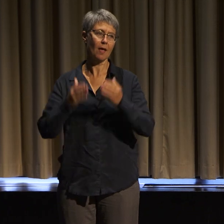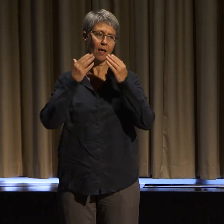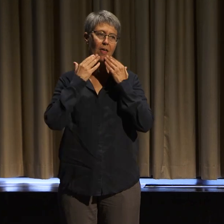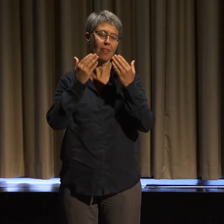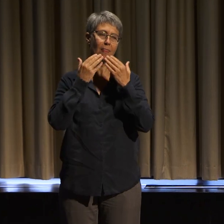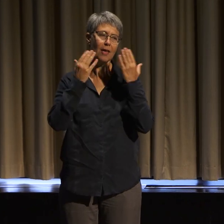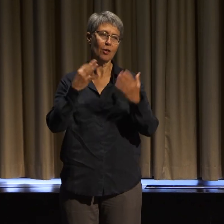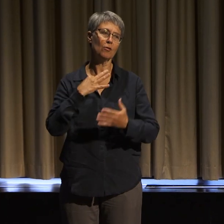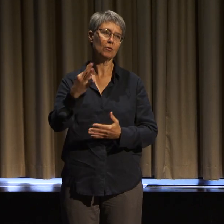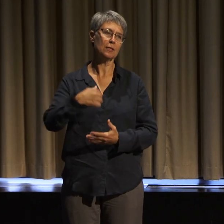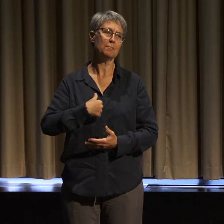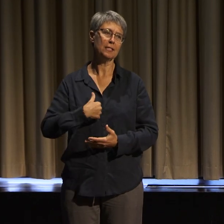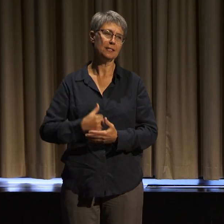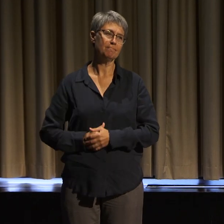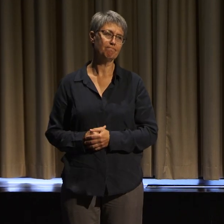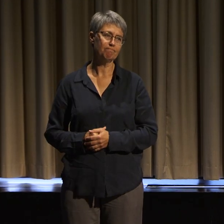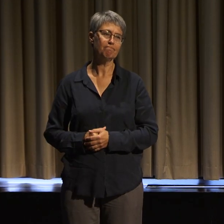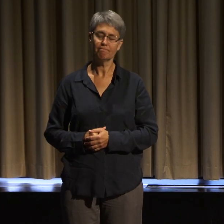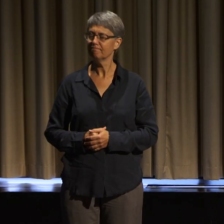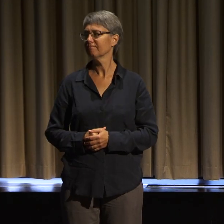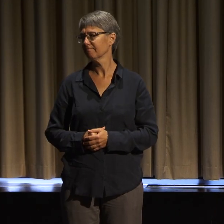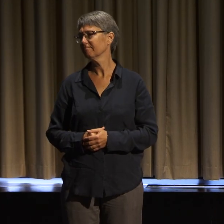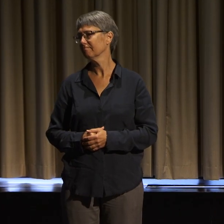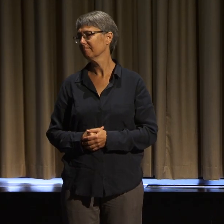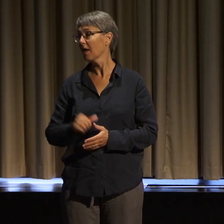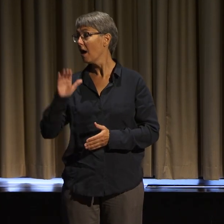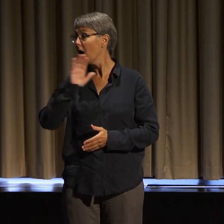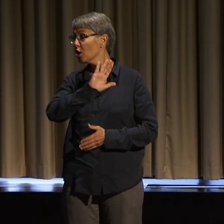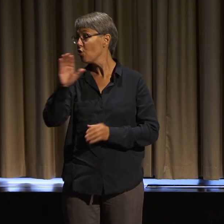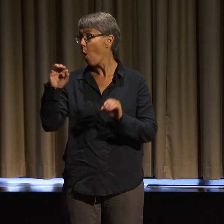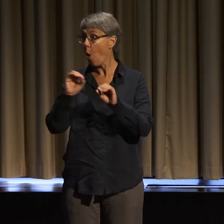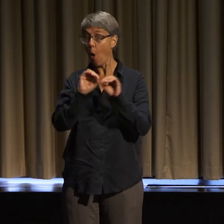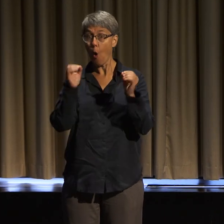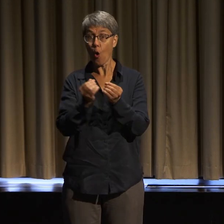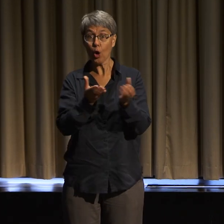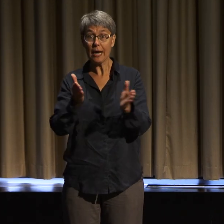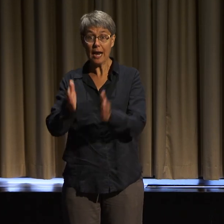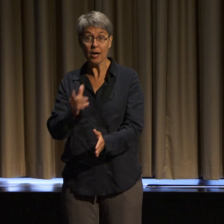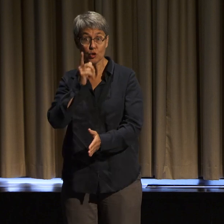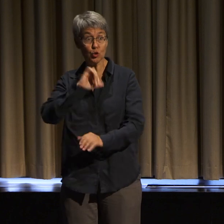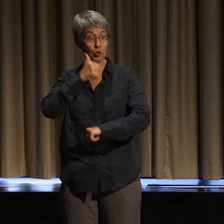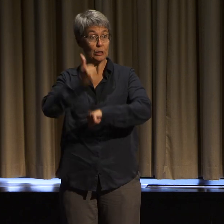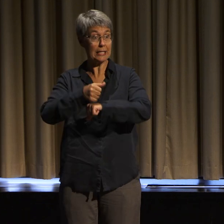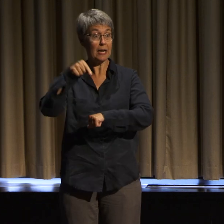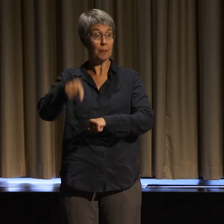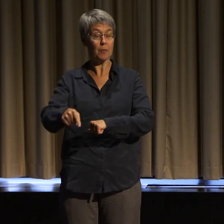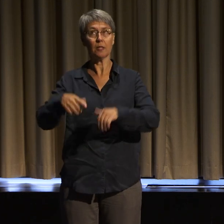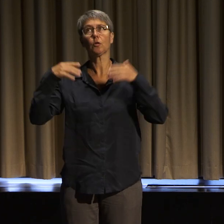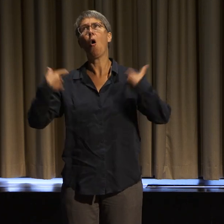and that I want to give the organizers of this space another just appreciation and acknowledgment, if you'll join me.